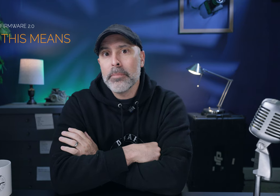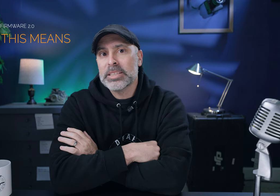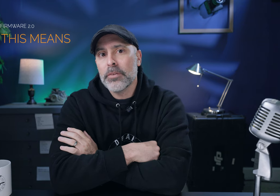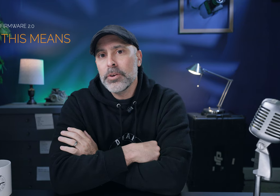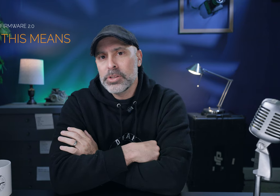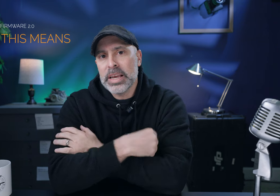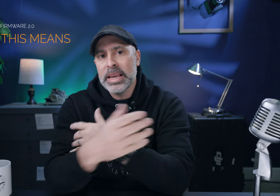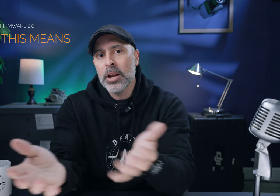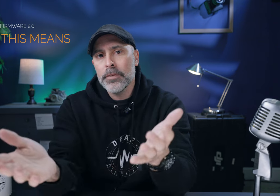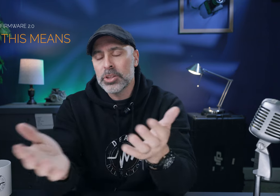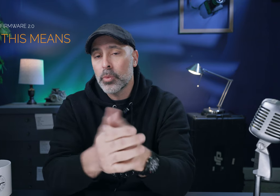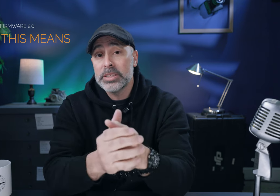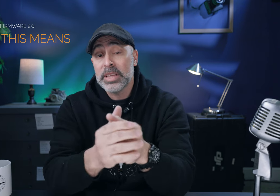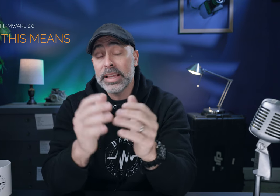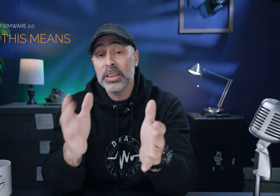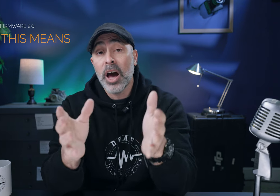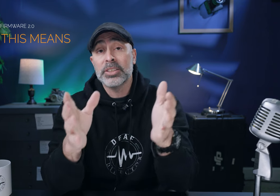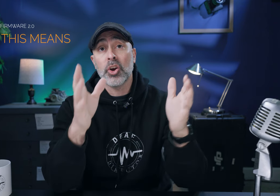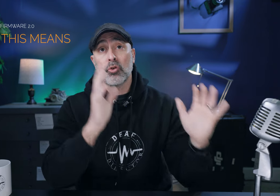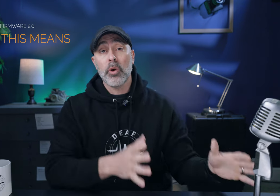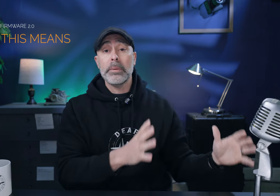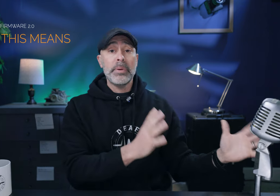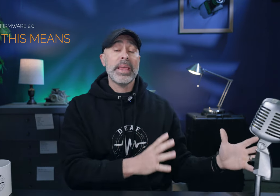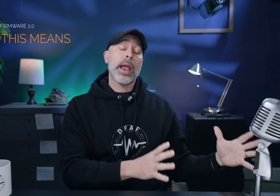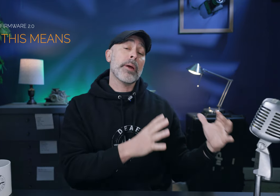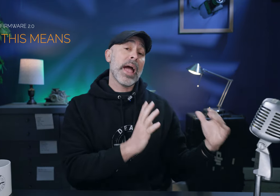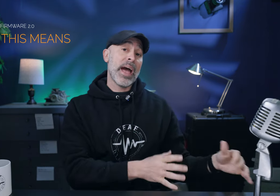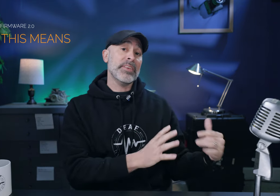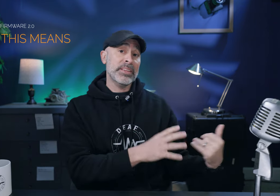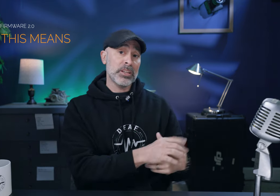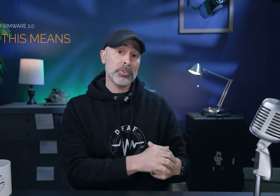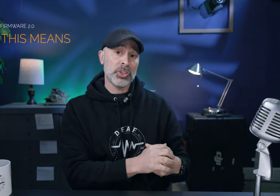find myself using it in interview situations a lot it's a great B camera to have in these interview